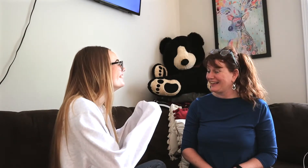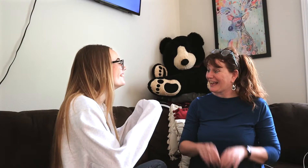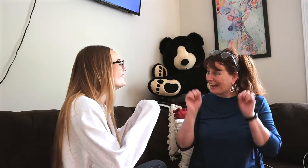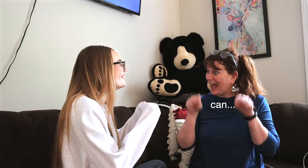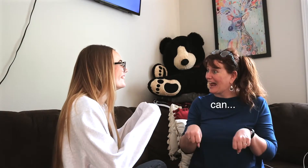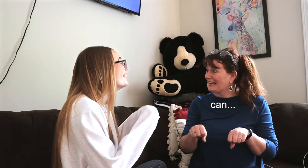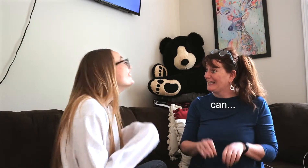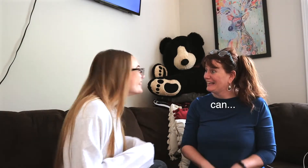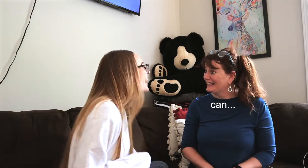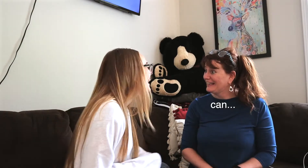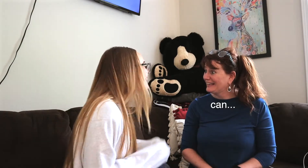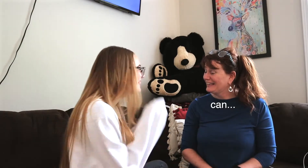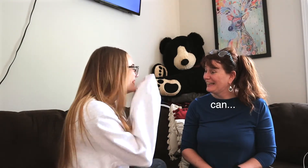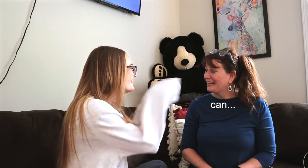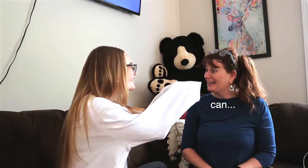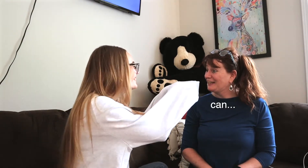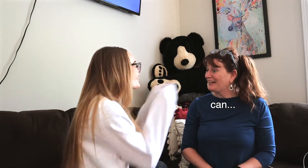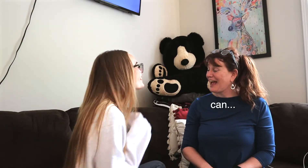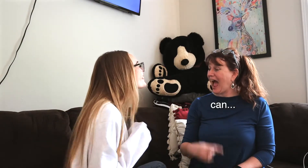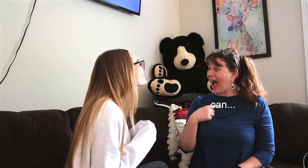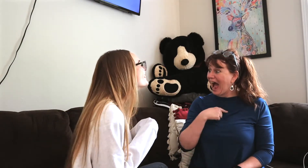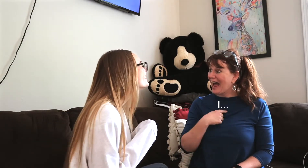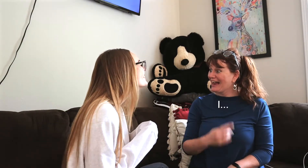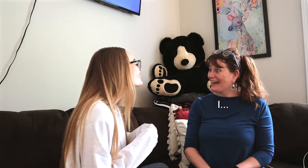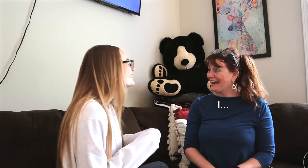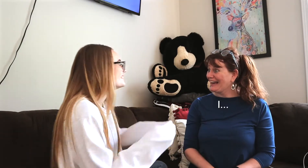yeah *wheezing*